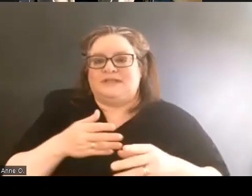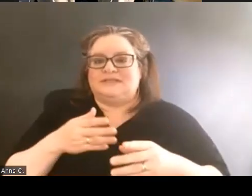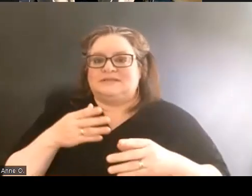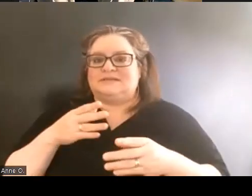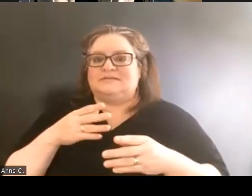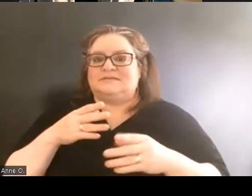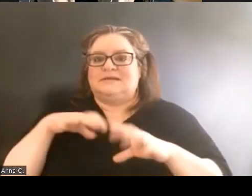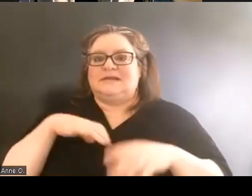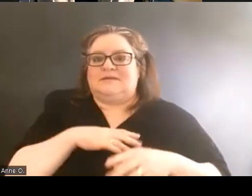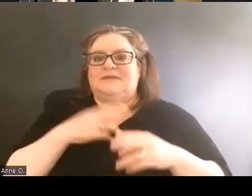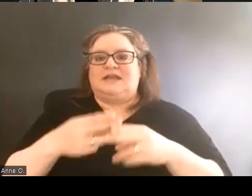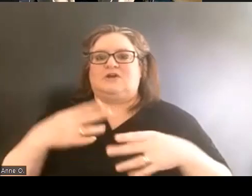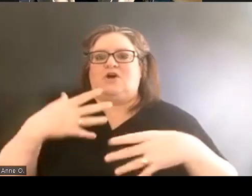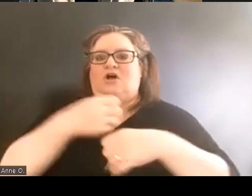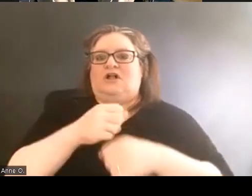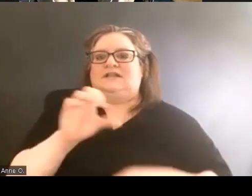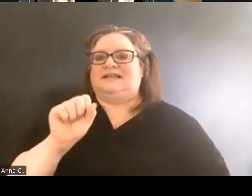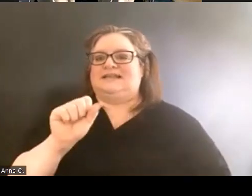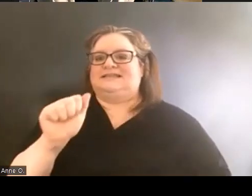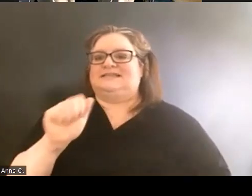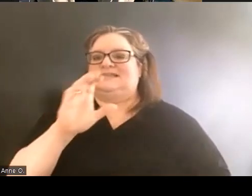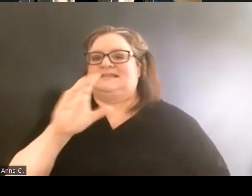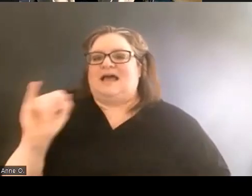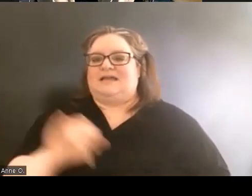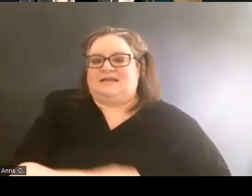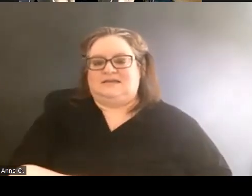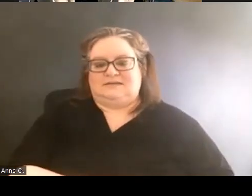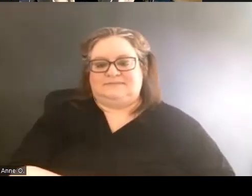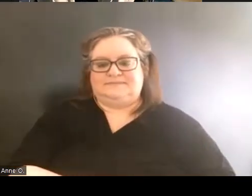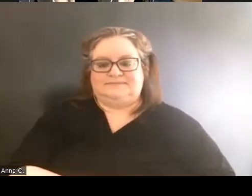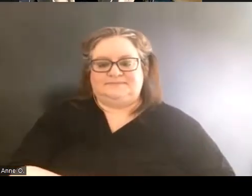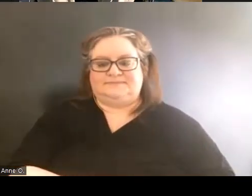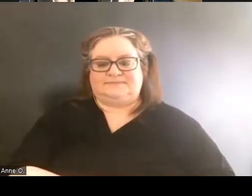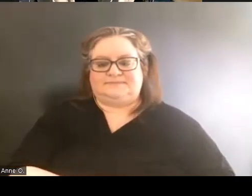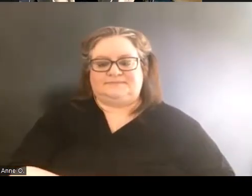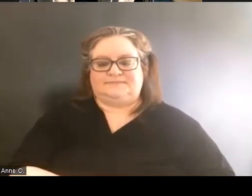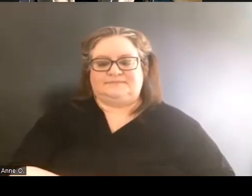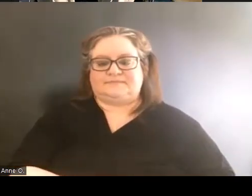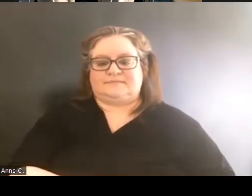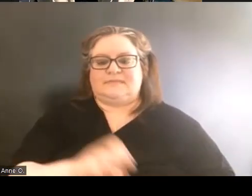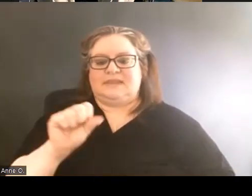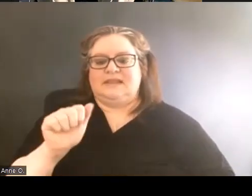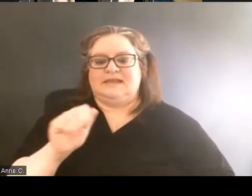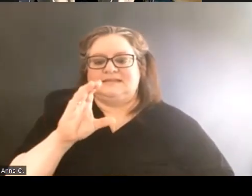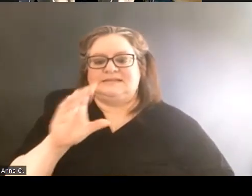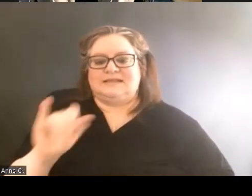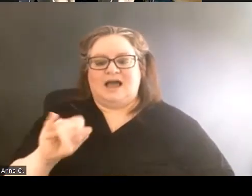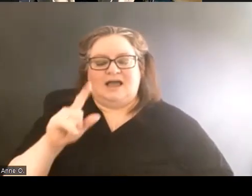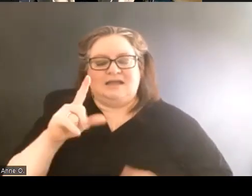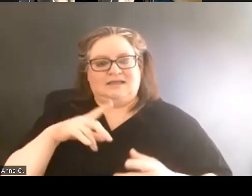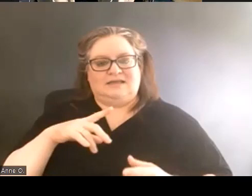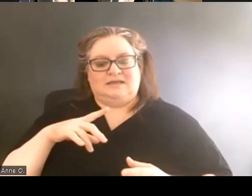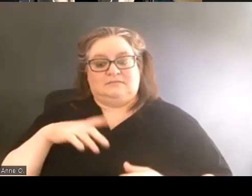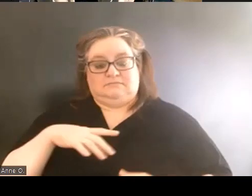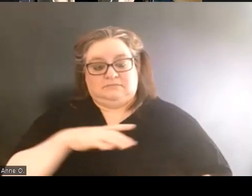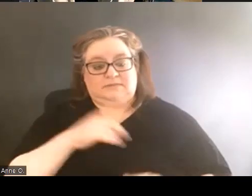And the SACI committee had agreed to hear